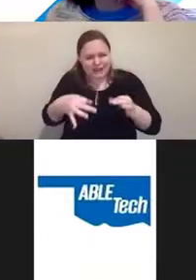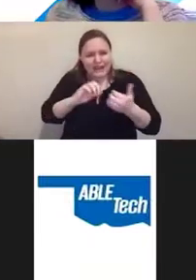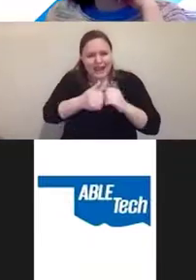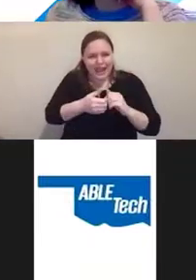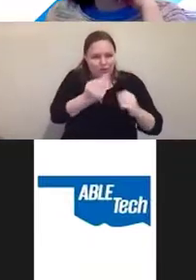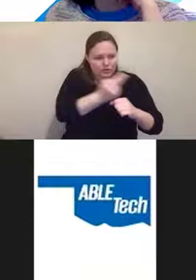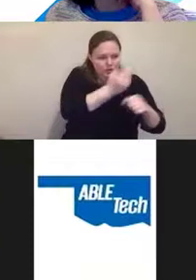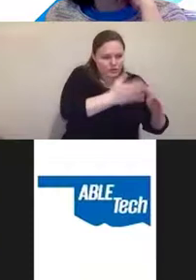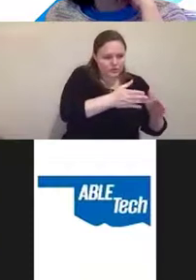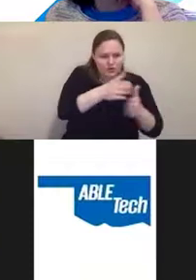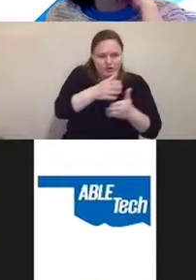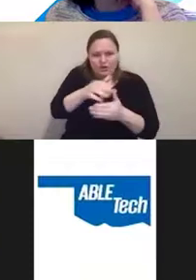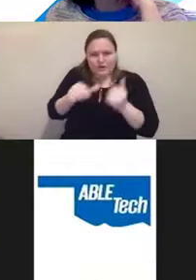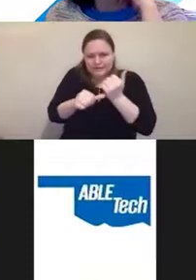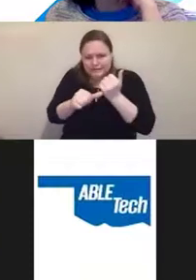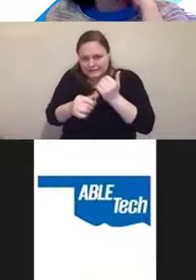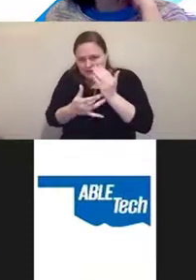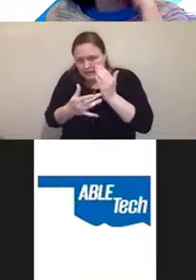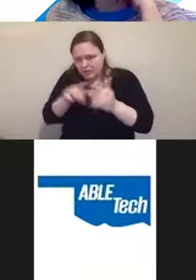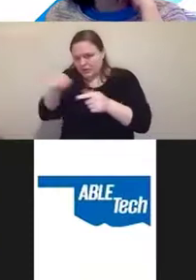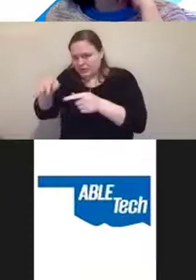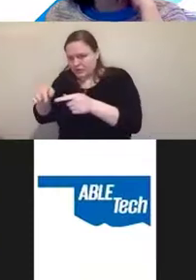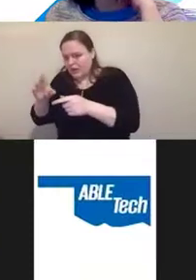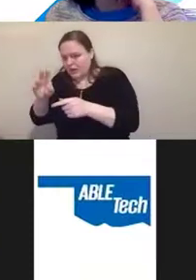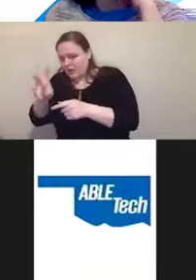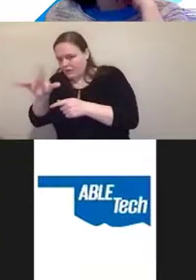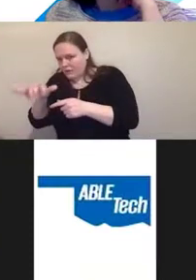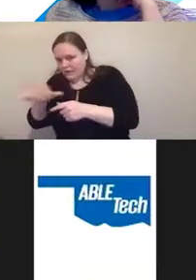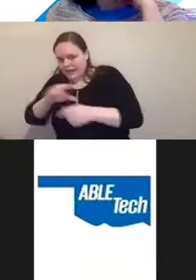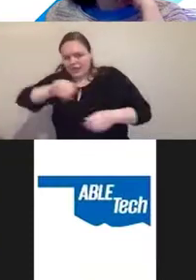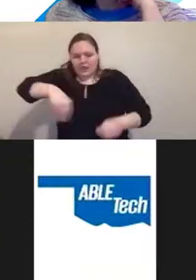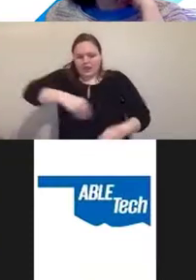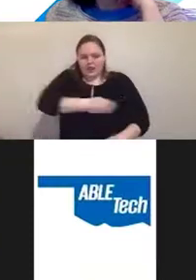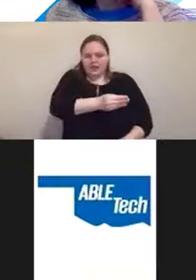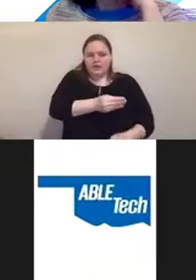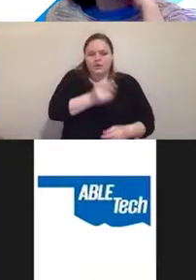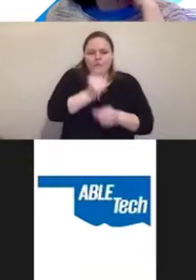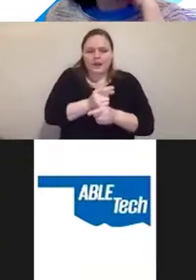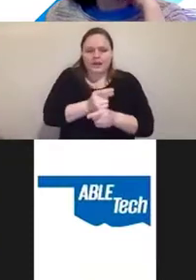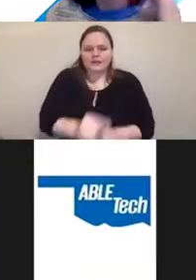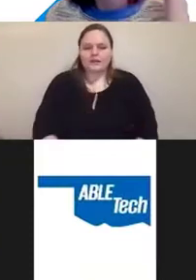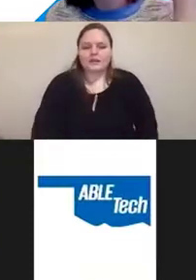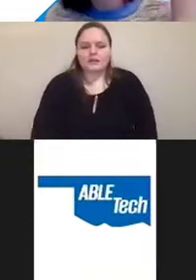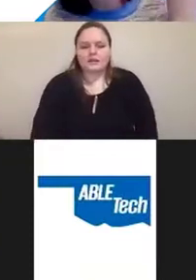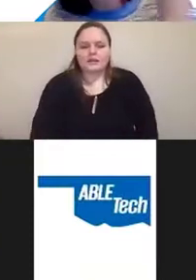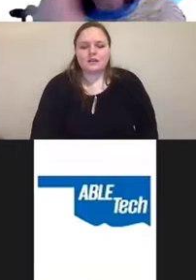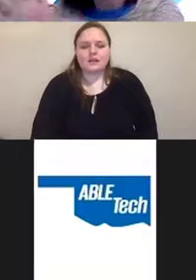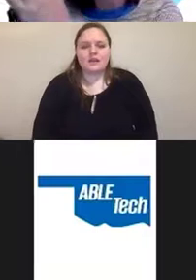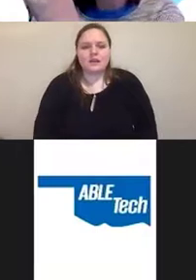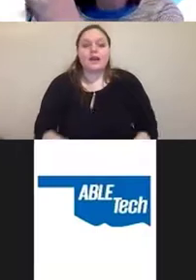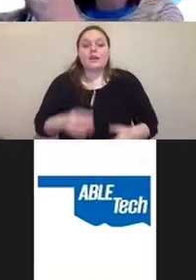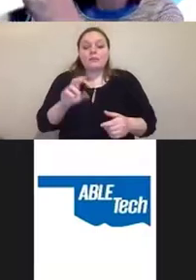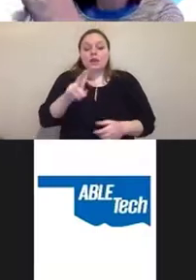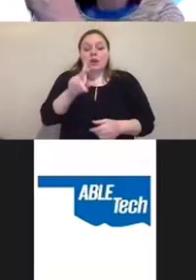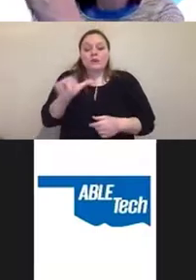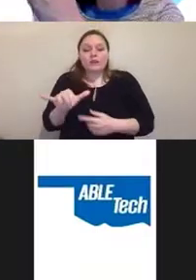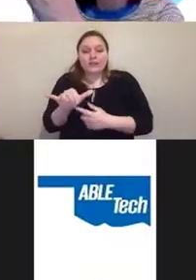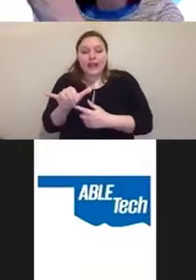assistive technology works in the presence of overlays. But the overlay itself is on a different website.